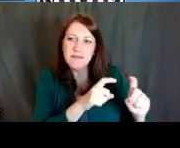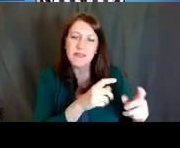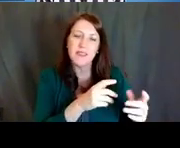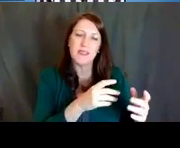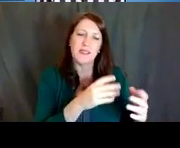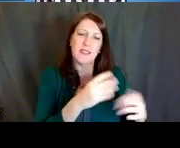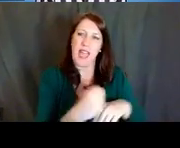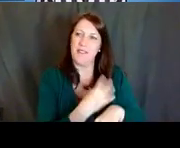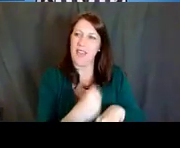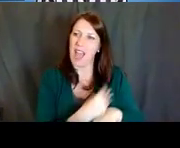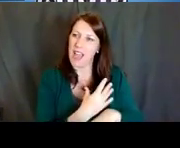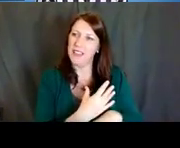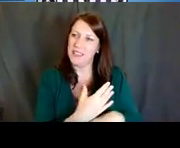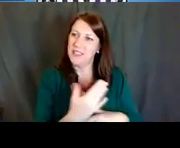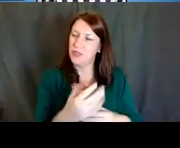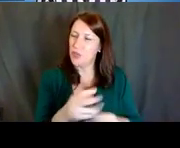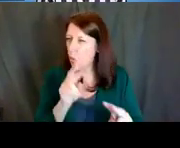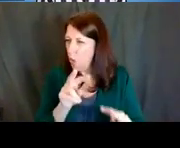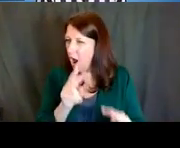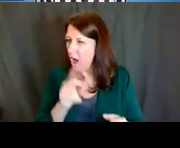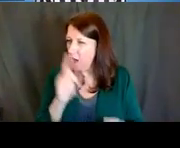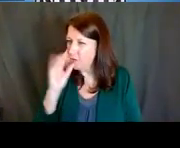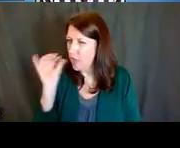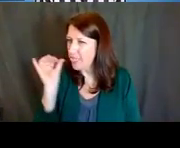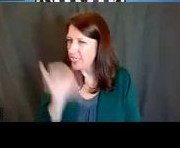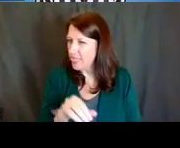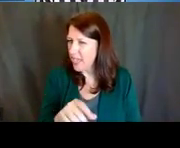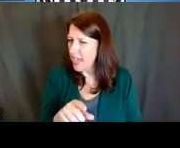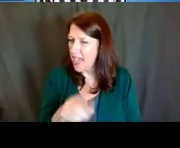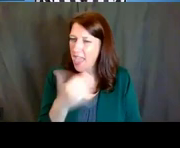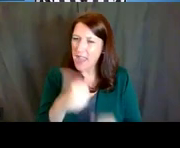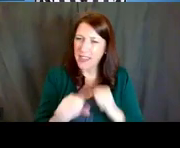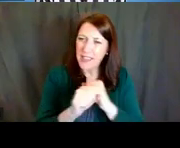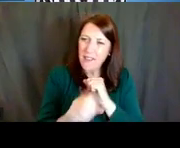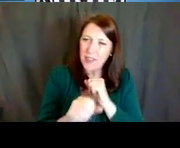So keep an eye out for things that NIH does offer.